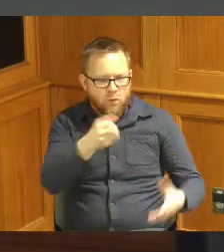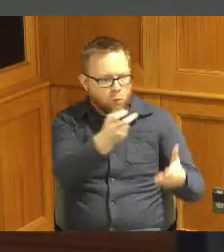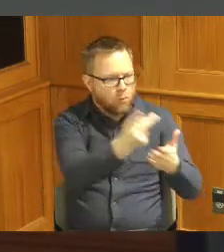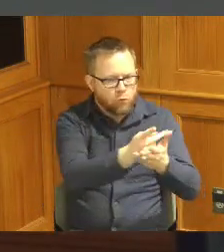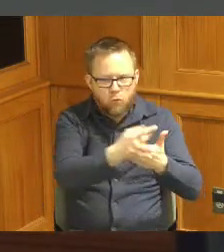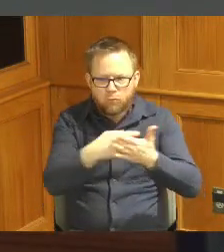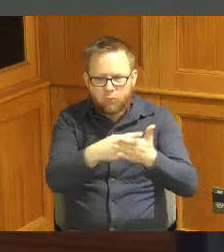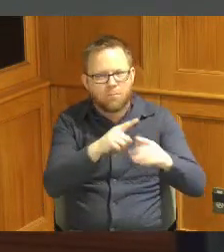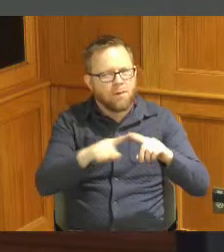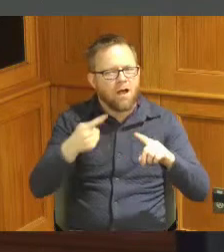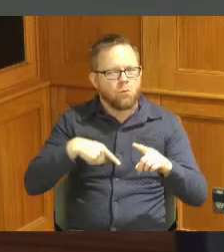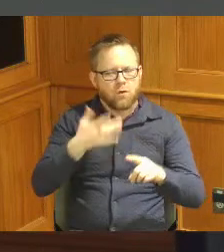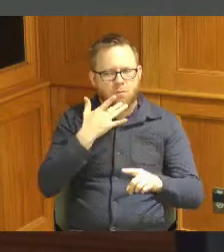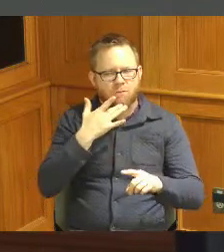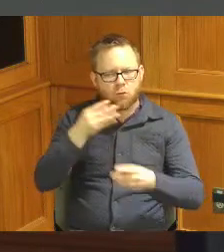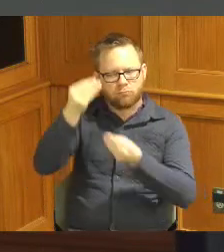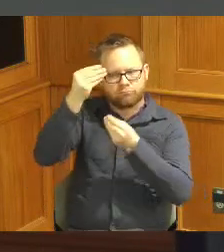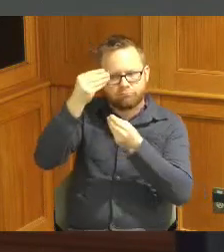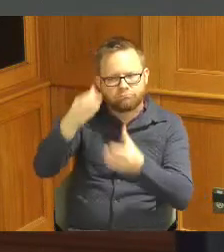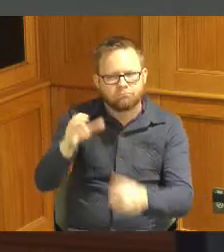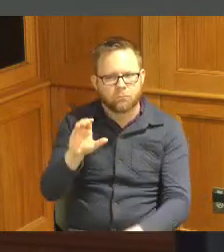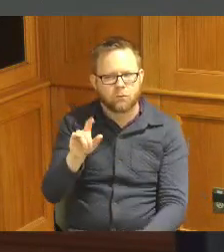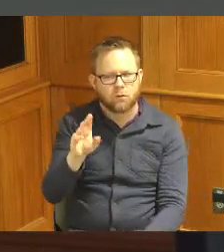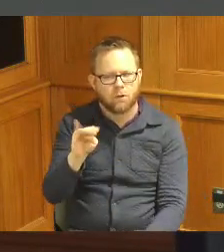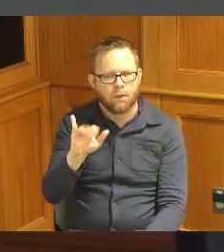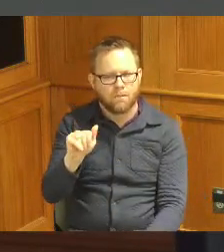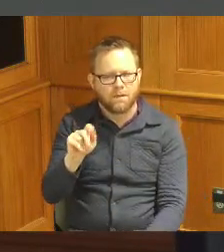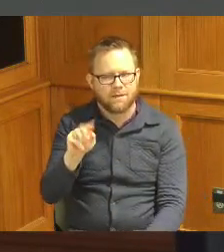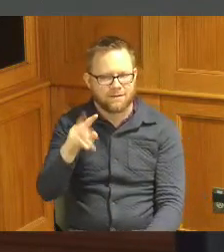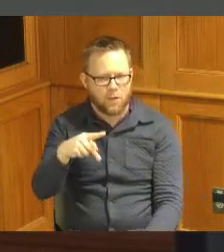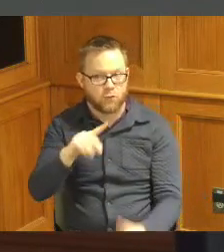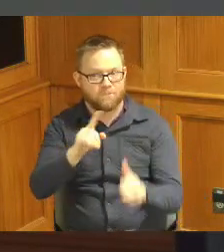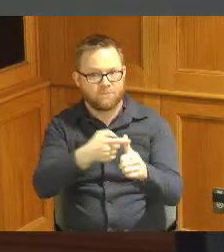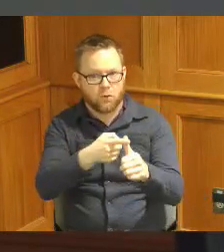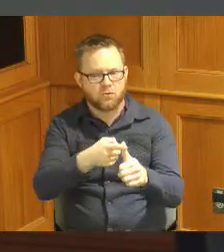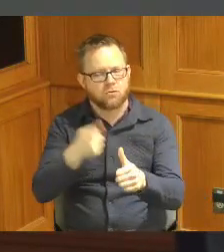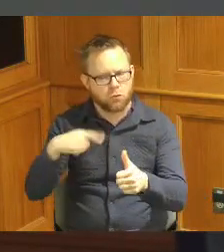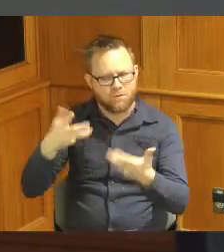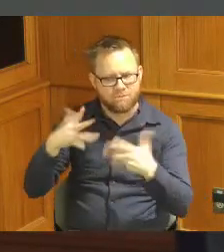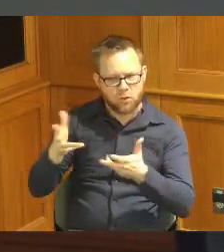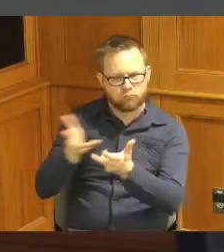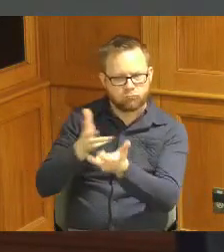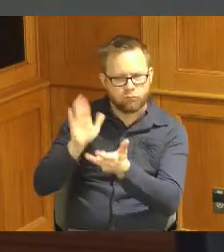Columbia Township on this I did communicate with their Township Administrator Melissa Taylor she